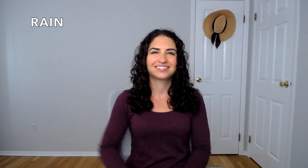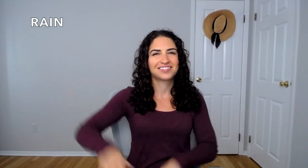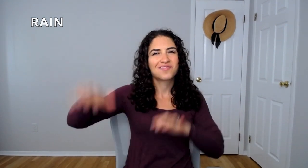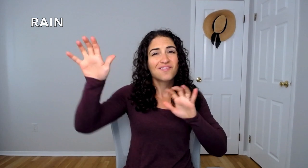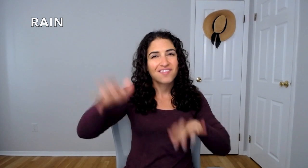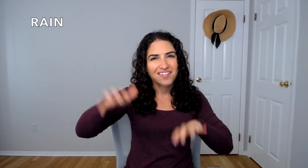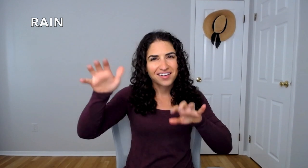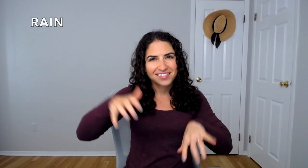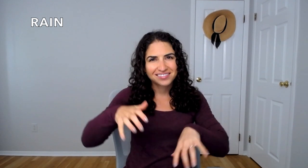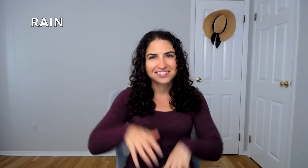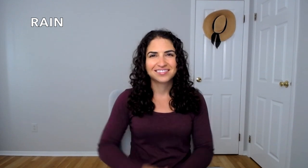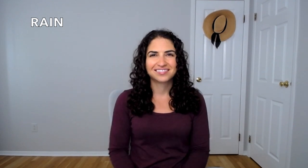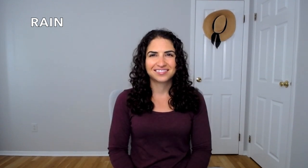RAIN